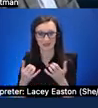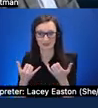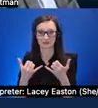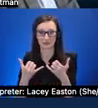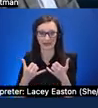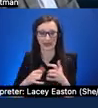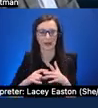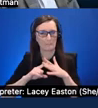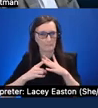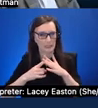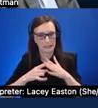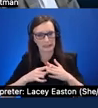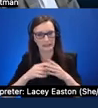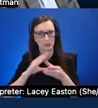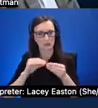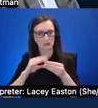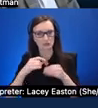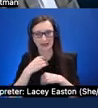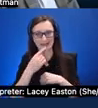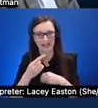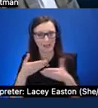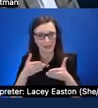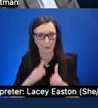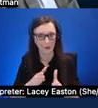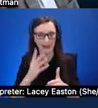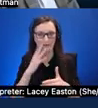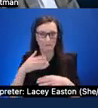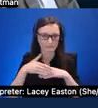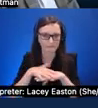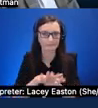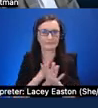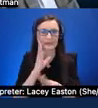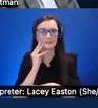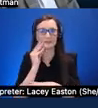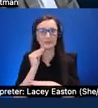that enable more immersive experiences but you know the omnidirectional nature of these videos